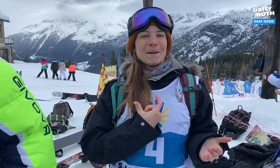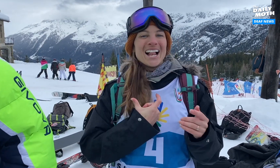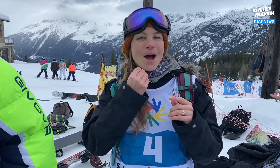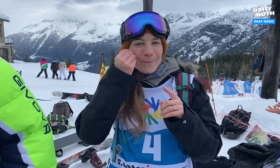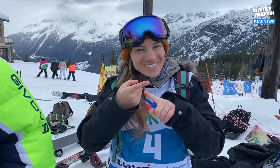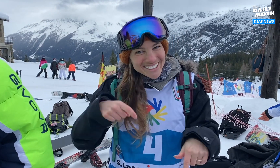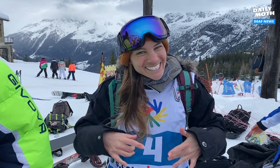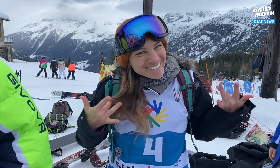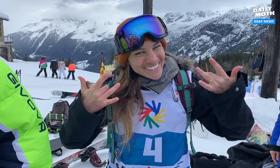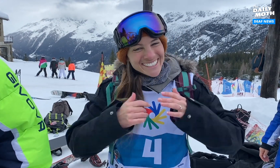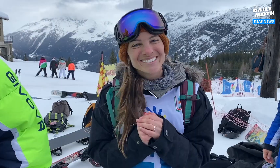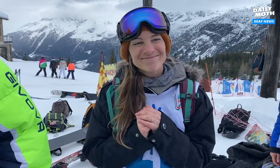a medal home from this event!